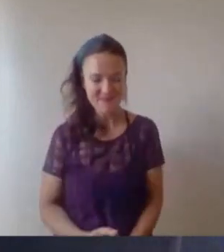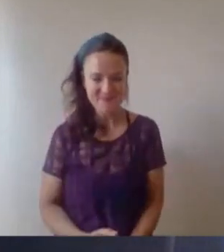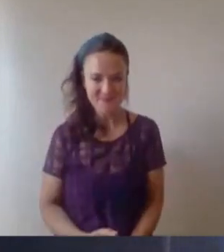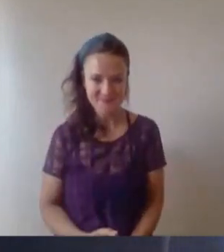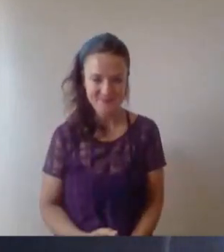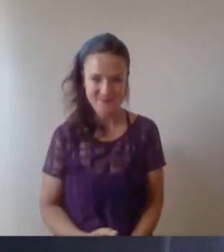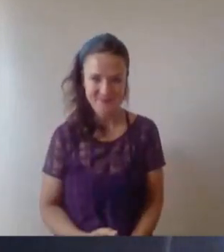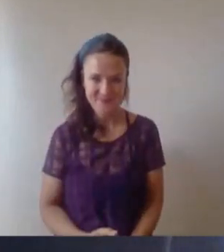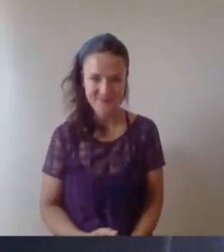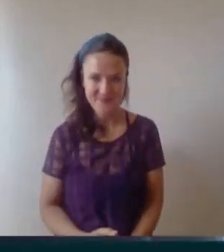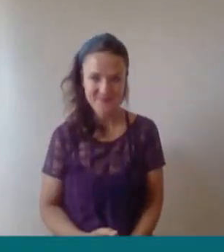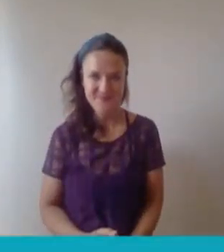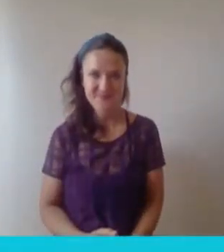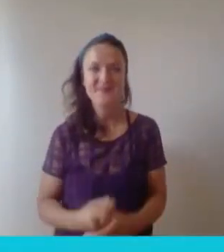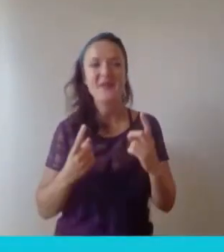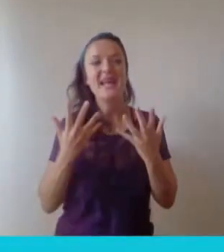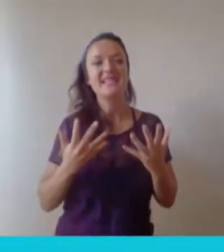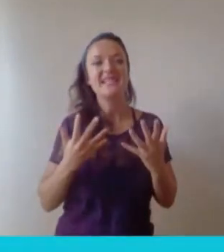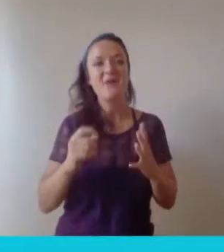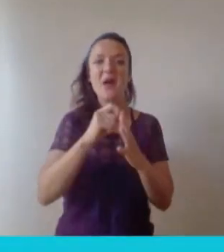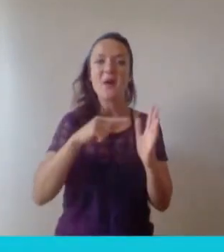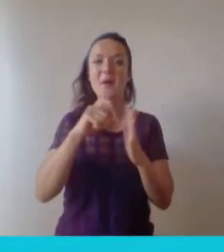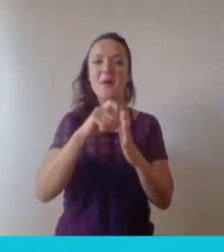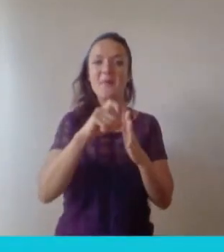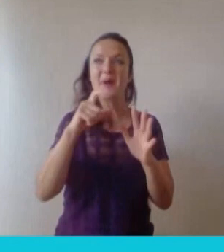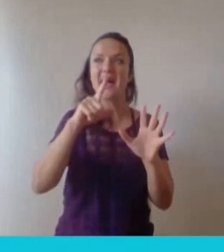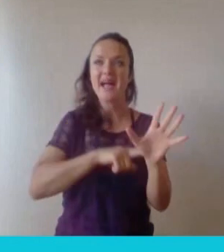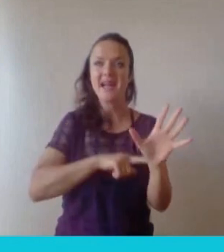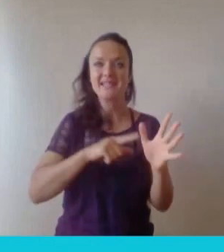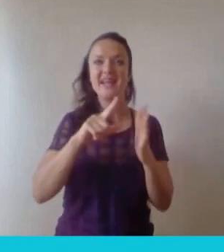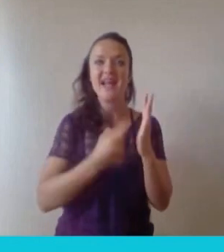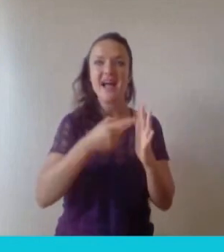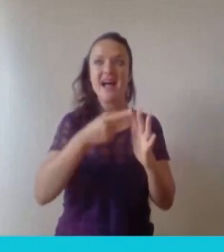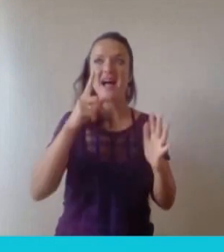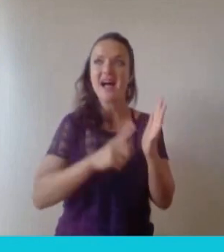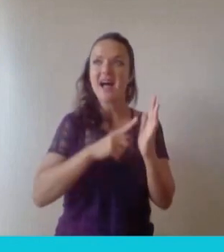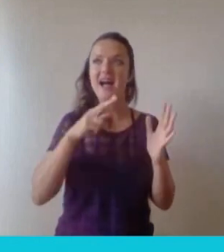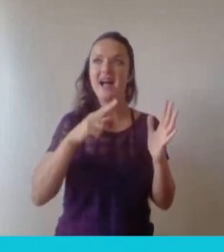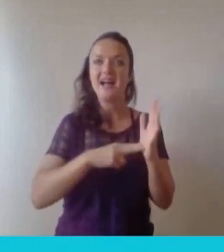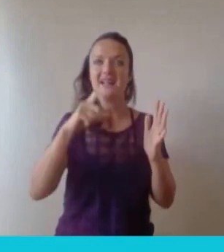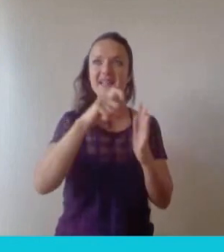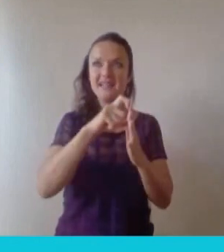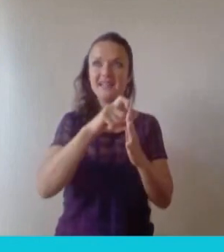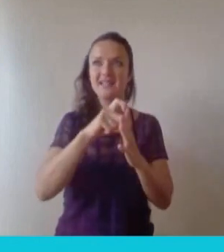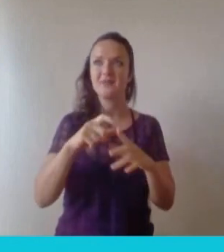Paddy Ireland the Pro Vice-Chancellor for Research and Enterprise to give his address. Over to you Paddy.